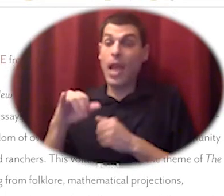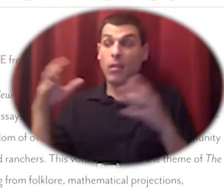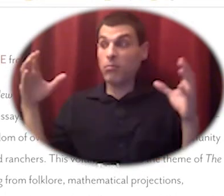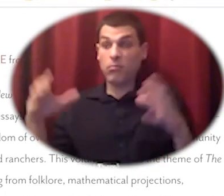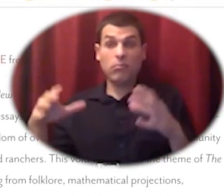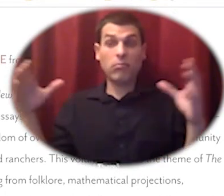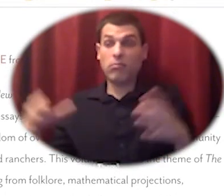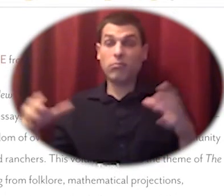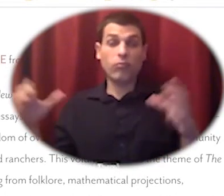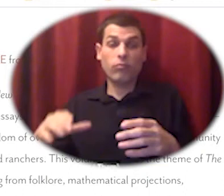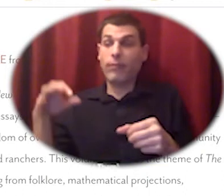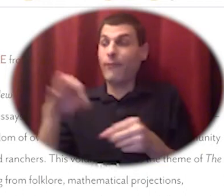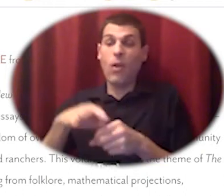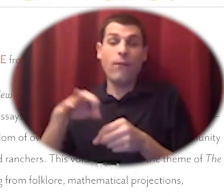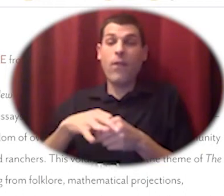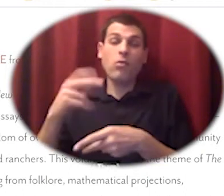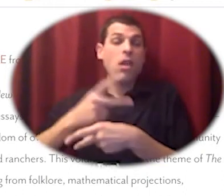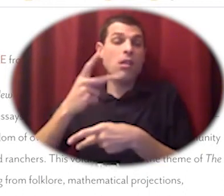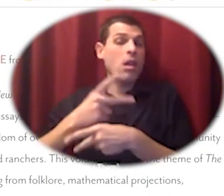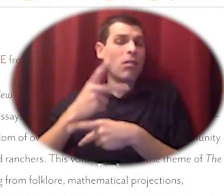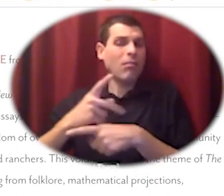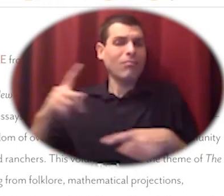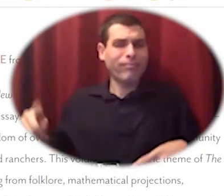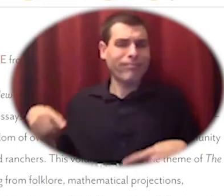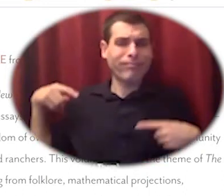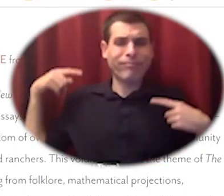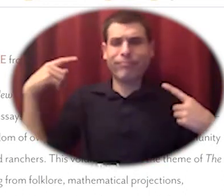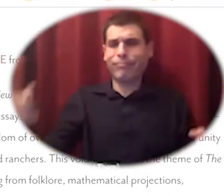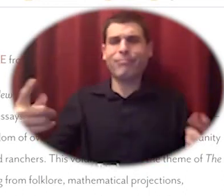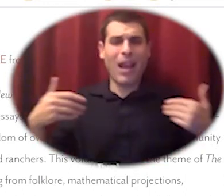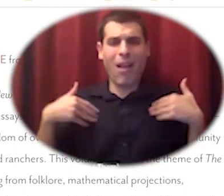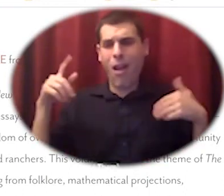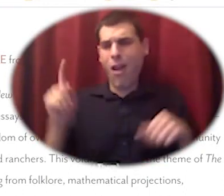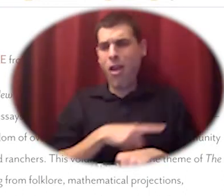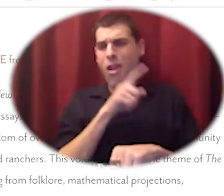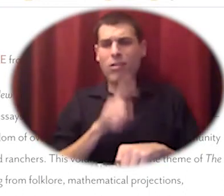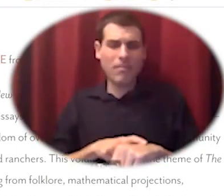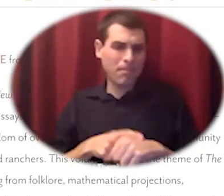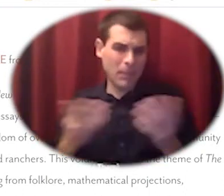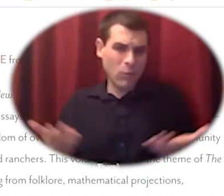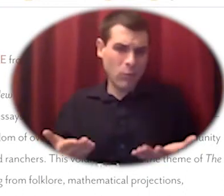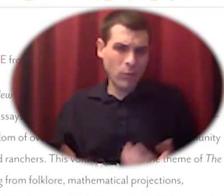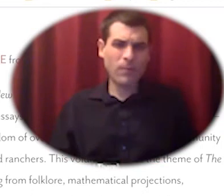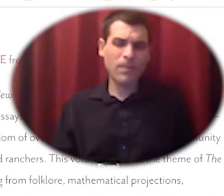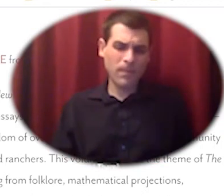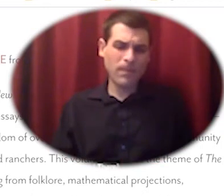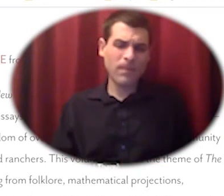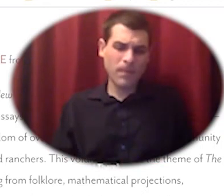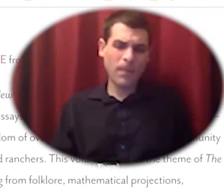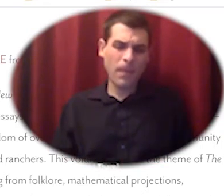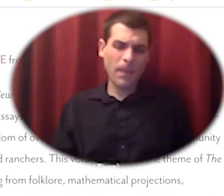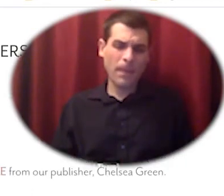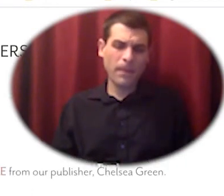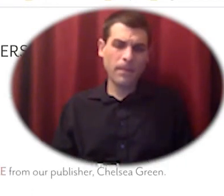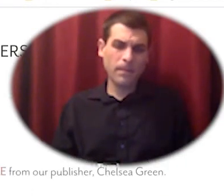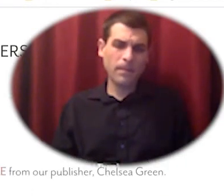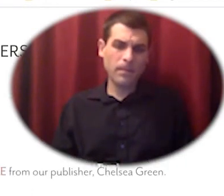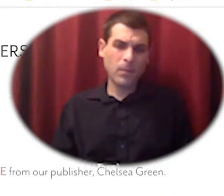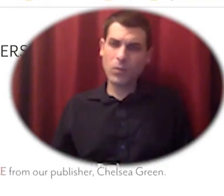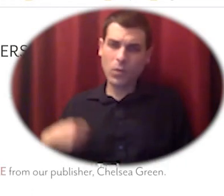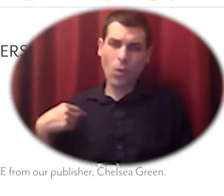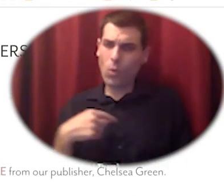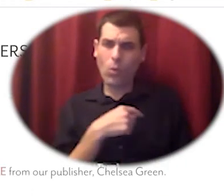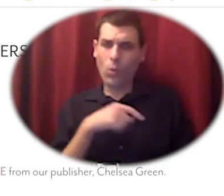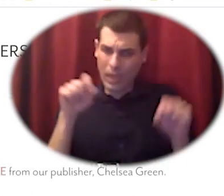old institution here in north america um so plenty for us to to learn and and the acequias